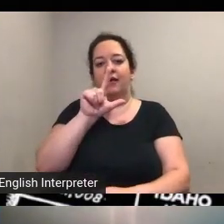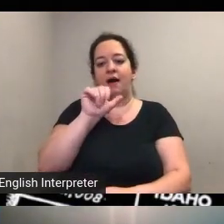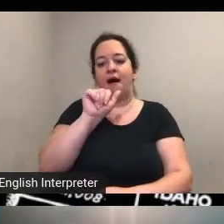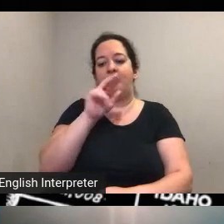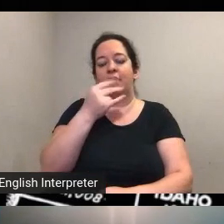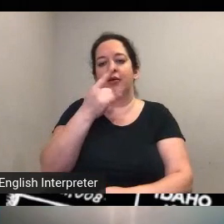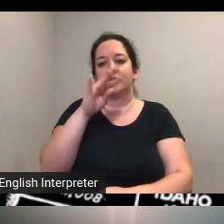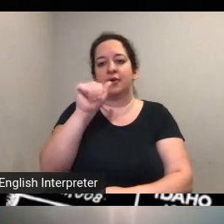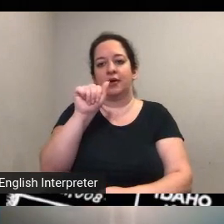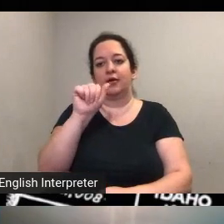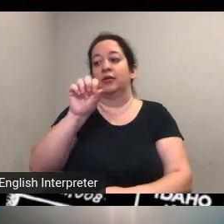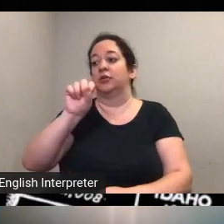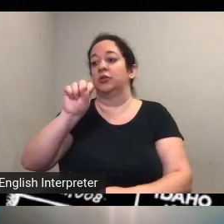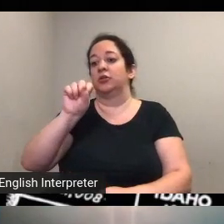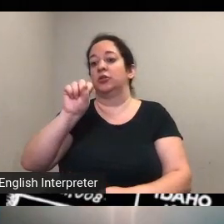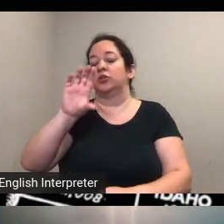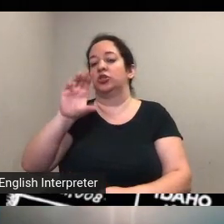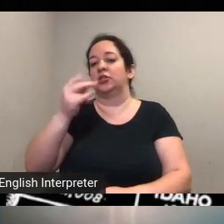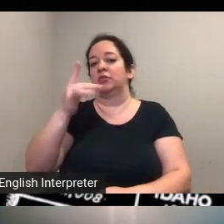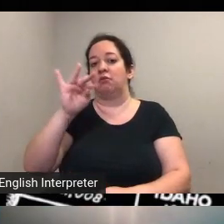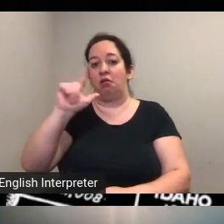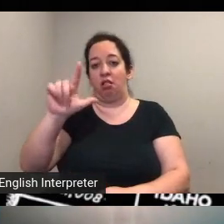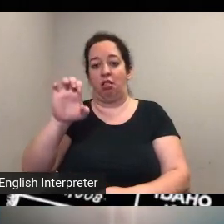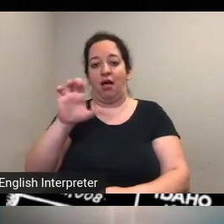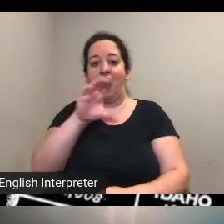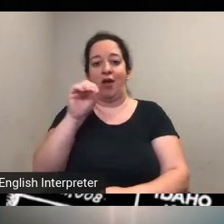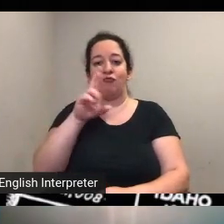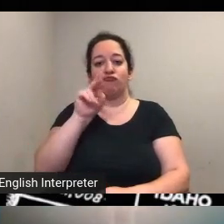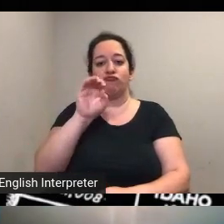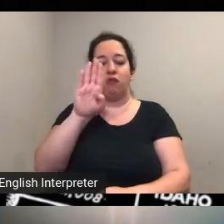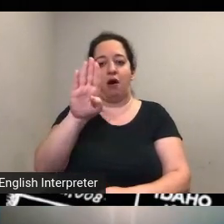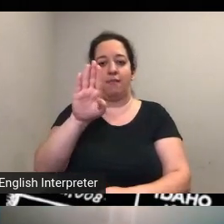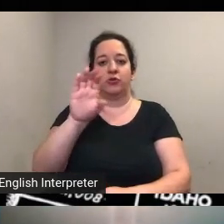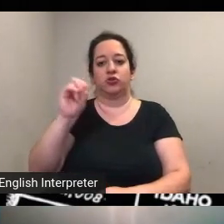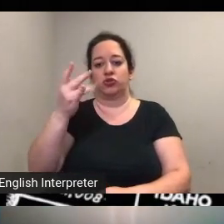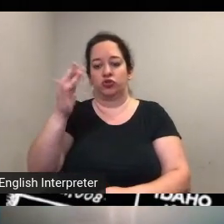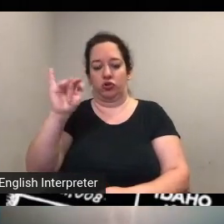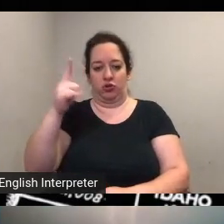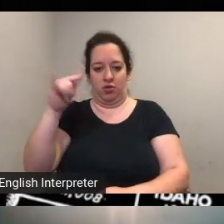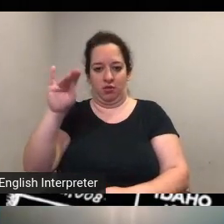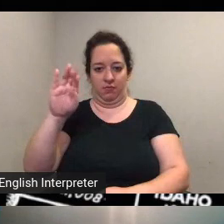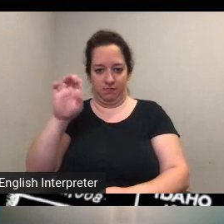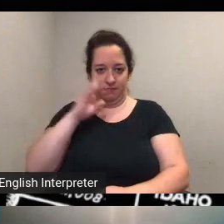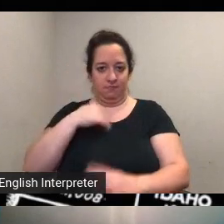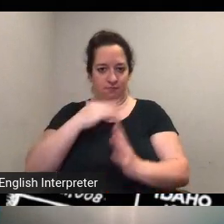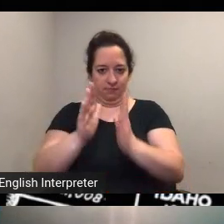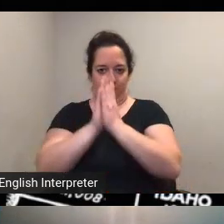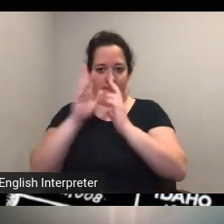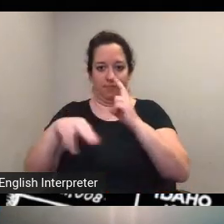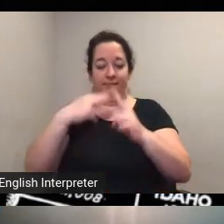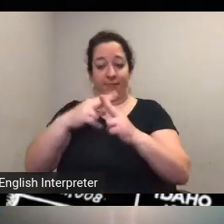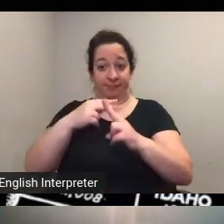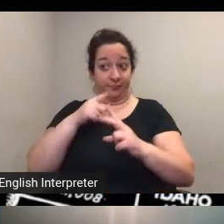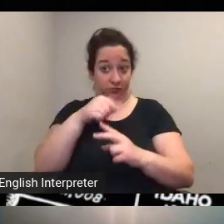schuberlein from the baltimore city archives is asking about if you already have information on the